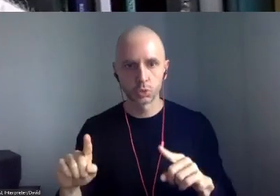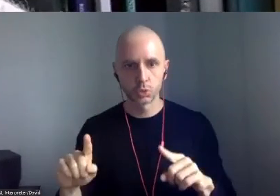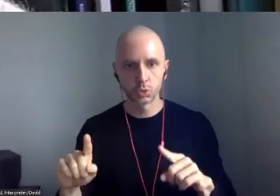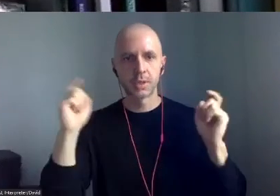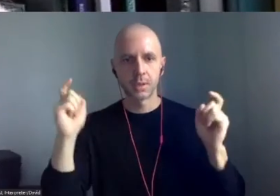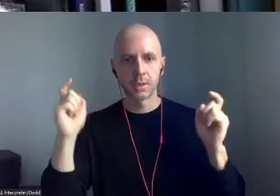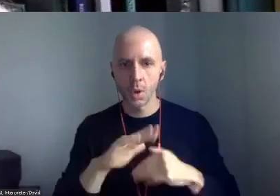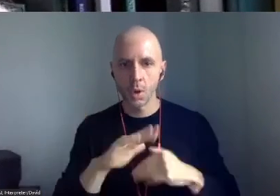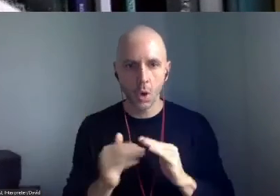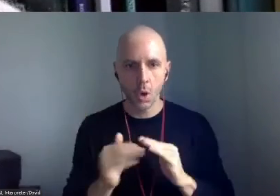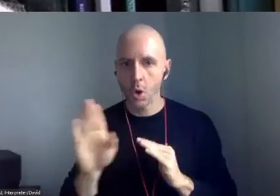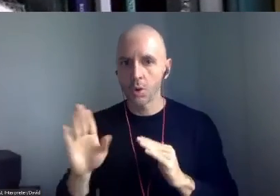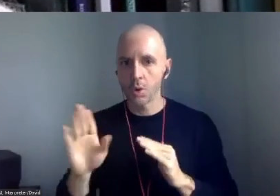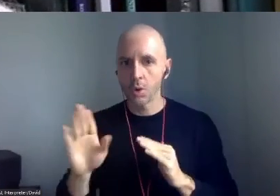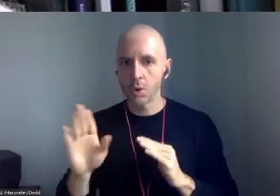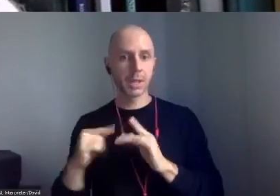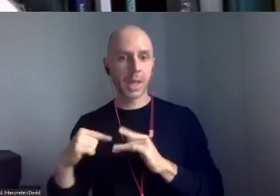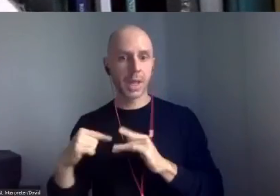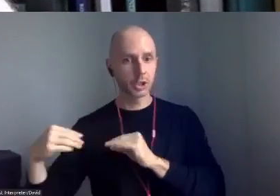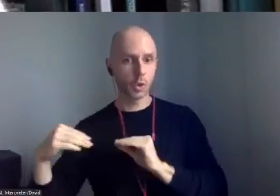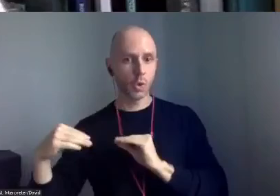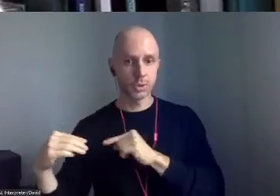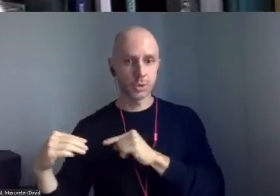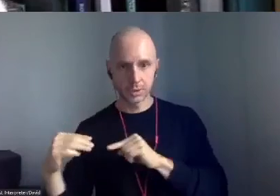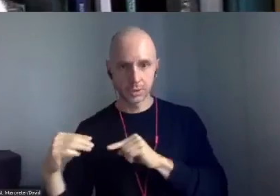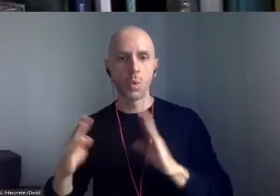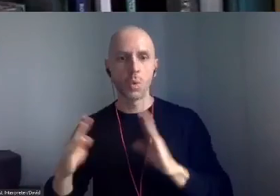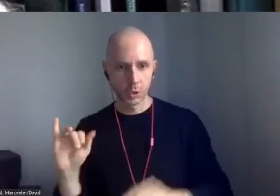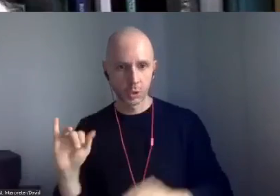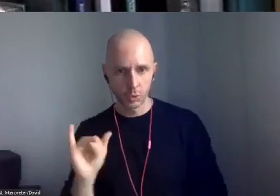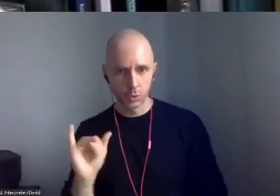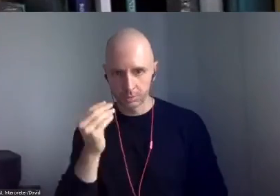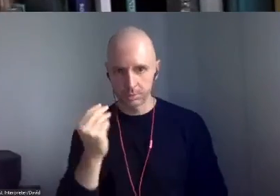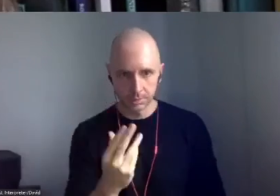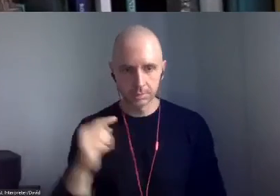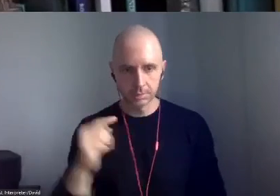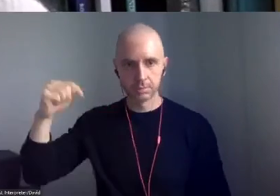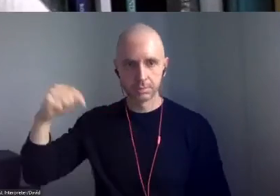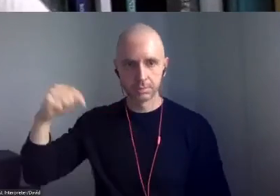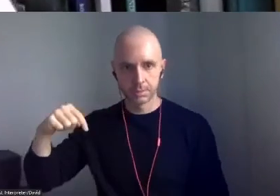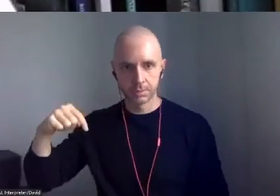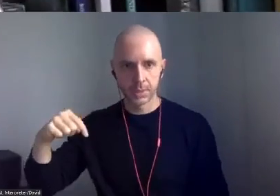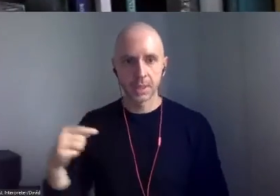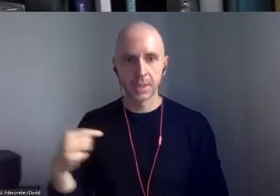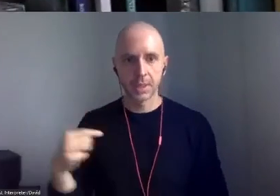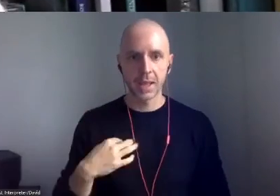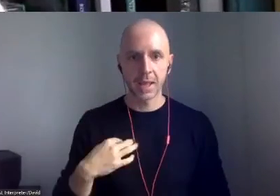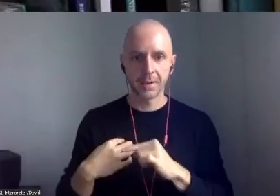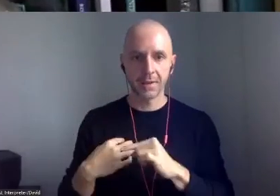open and full of the latest goodies for this year's Festival like these lovely items